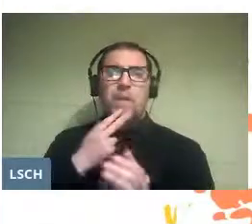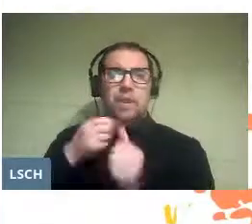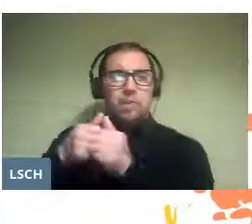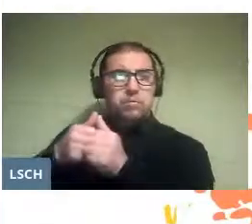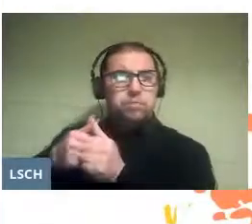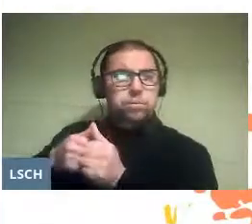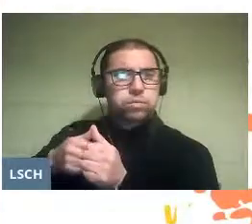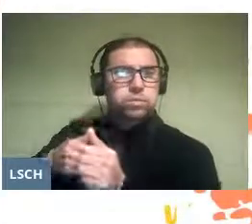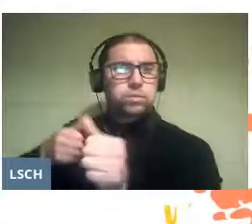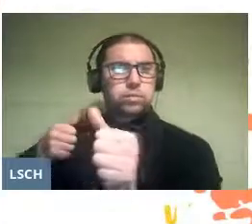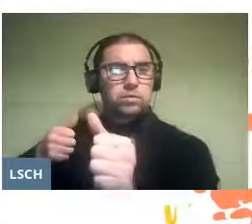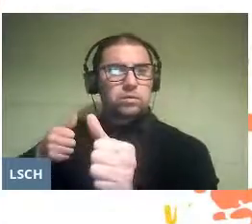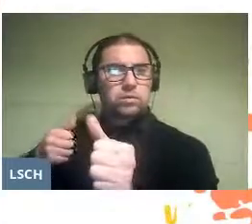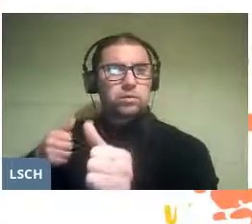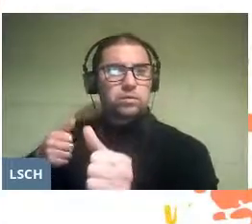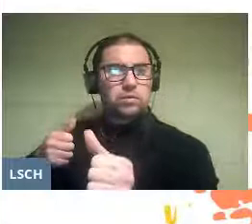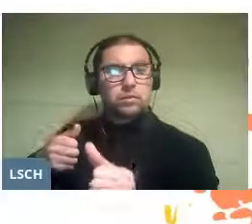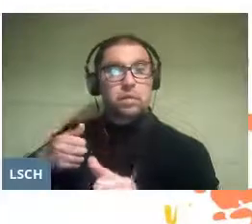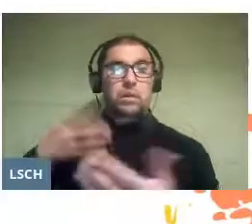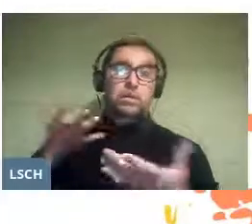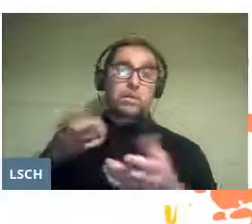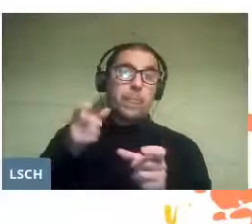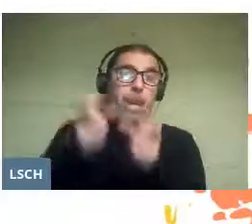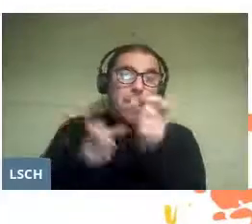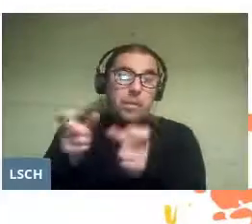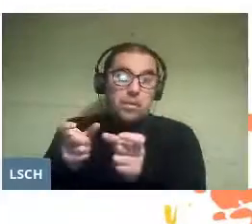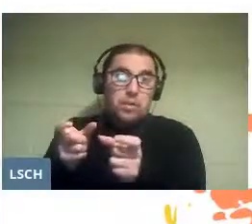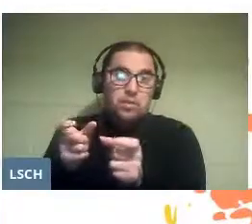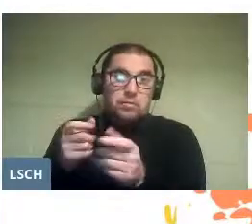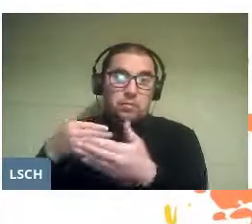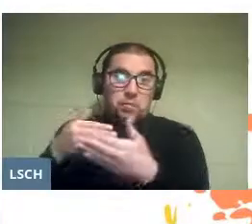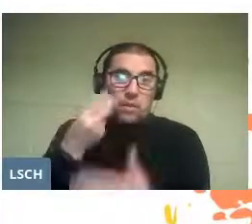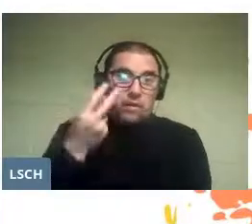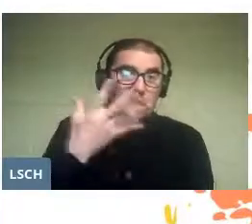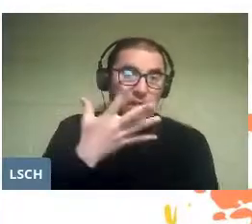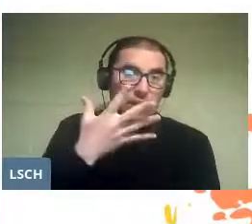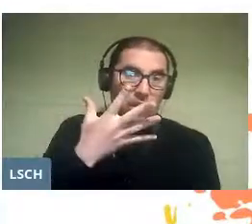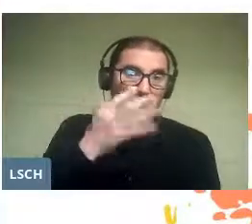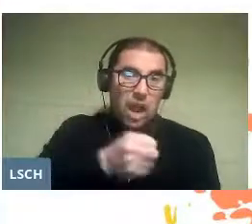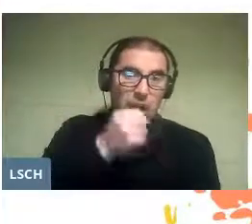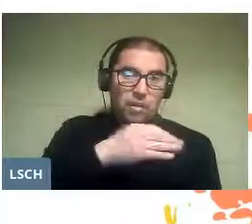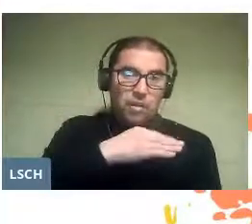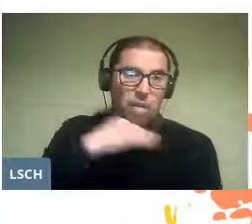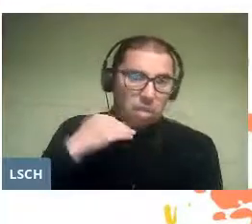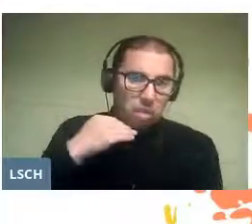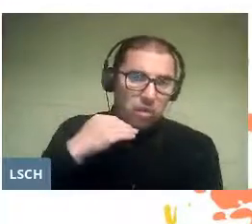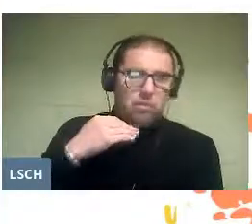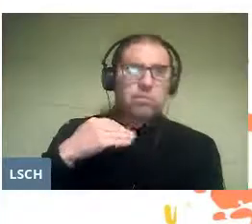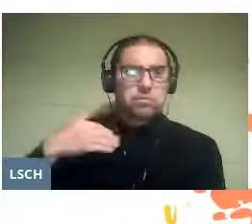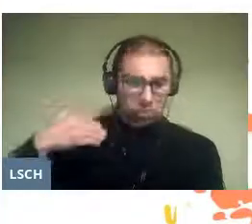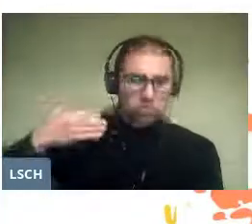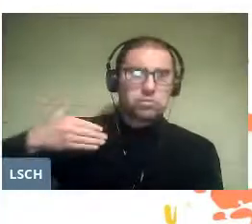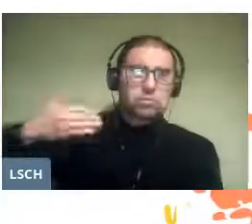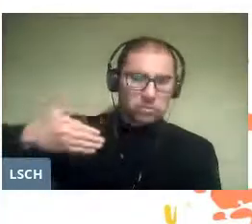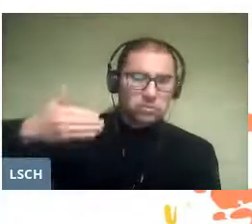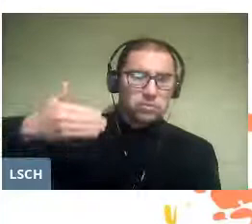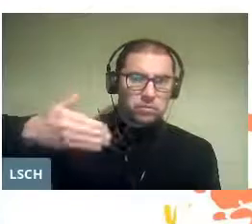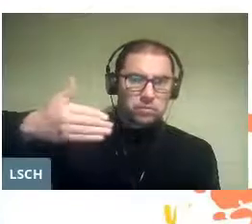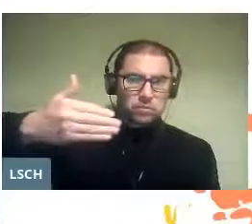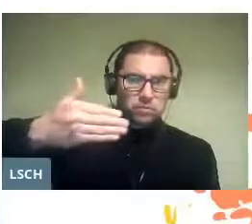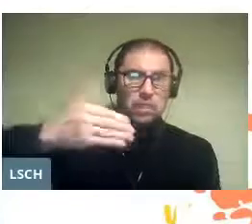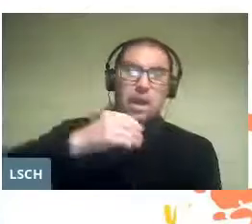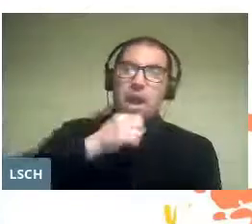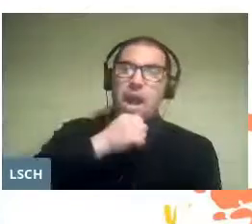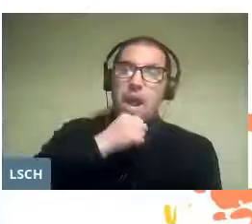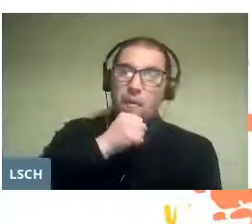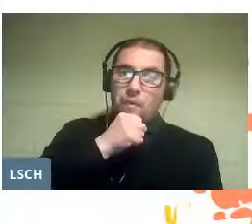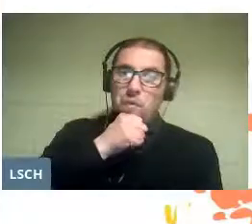That is, people no longer die at the age of 25, so they become grandparents, like me.